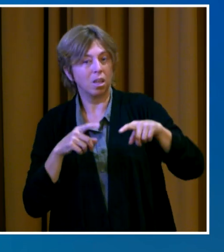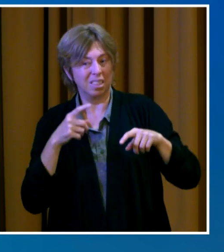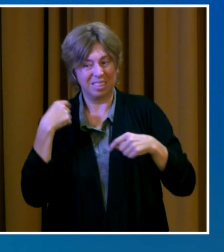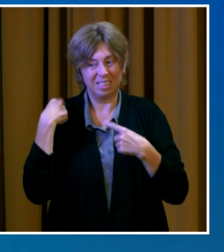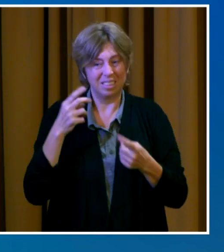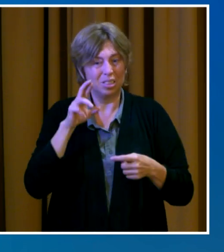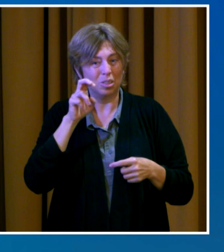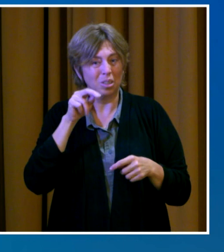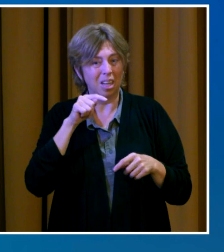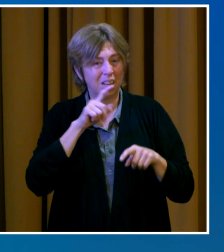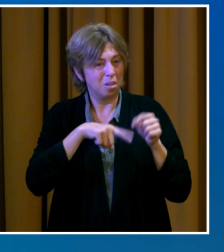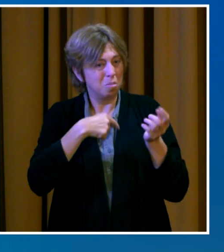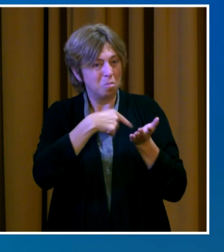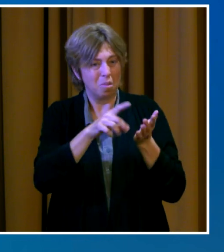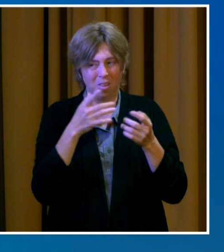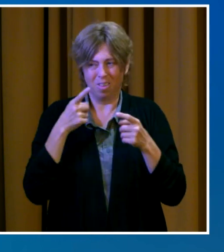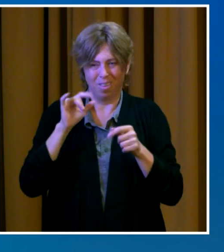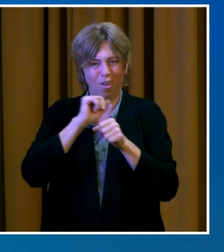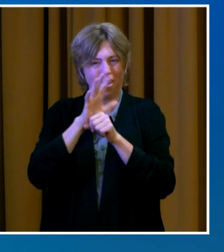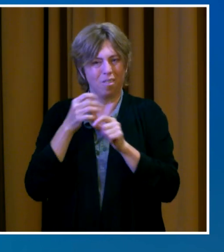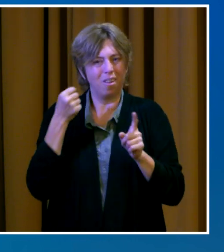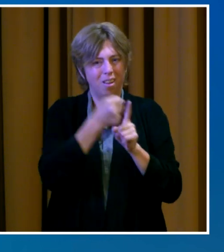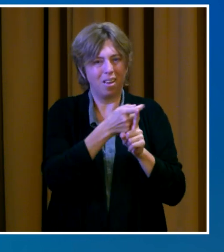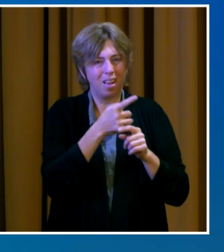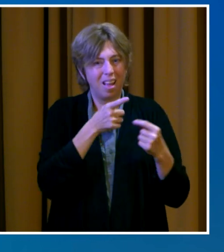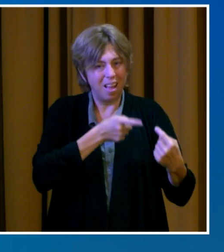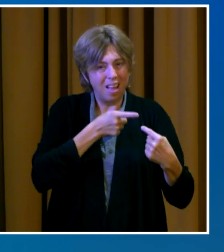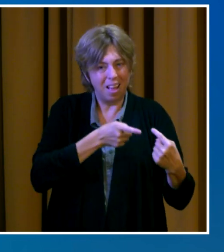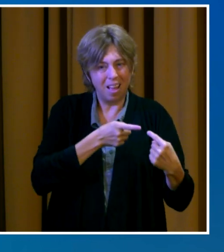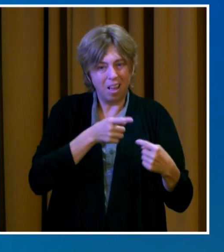distribution of federal assistance funding for qualified tenants.